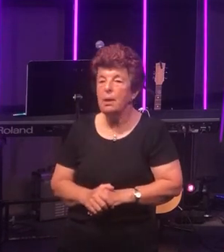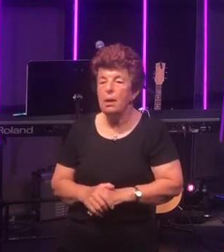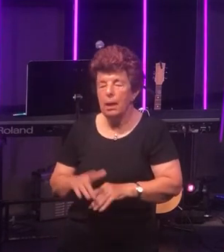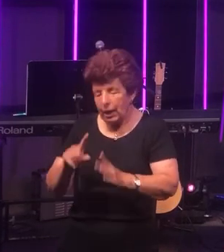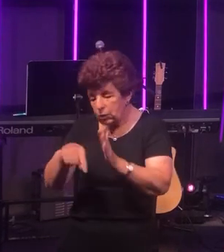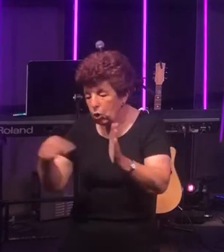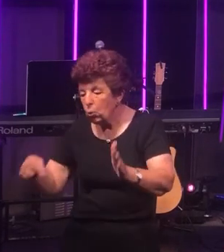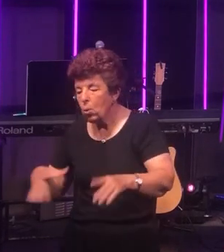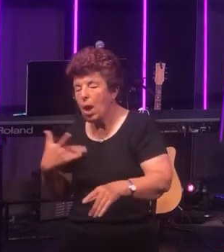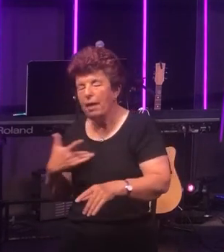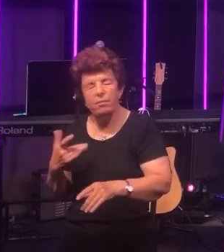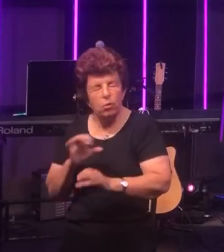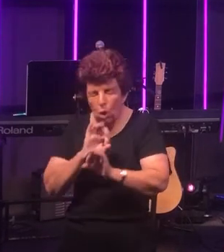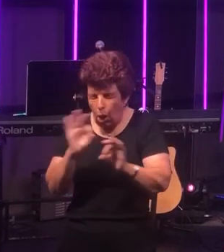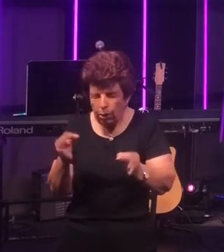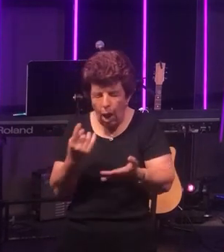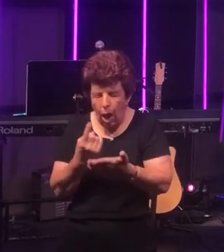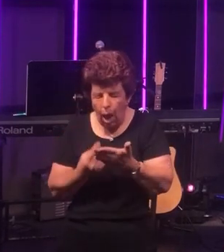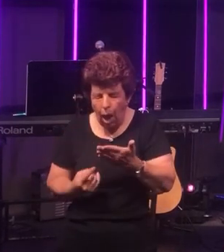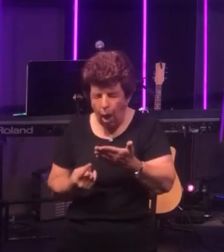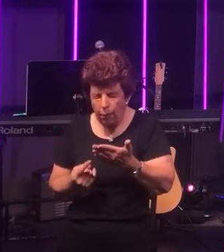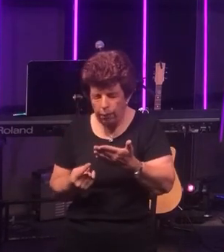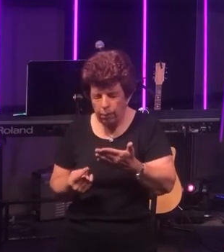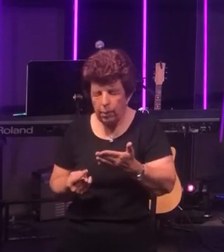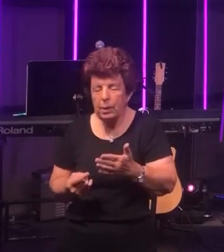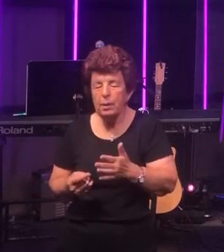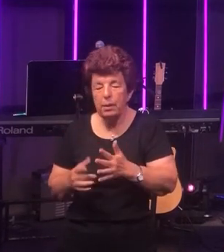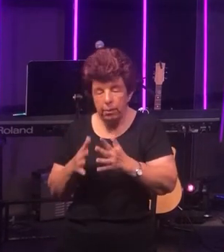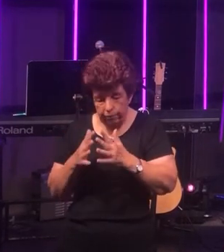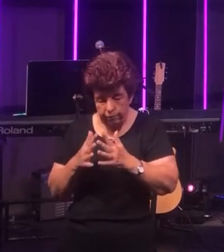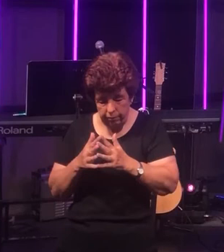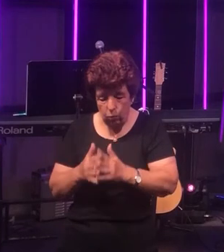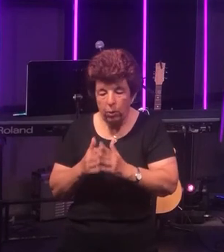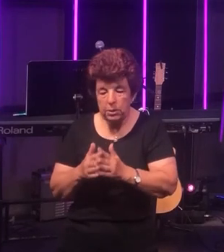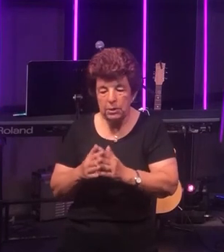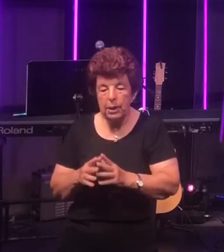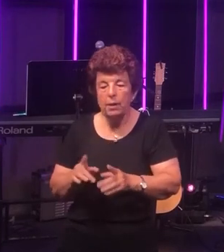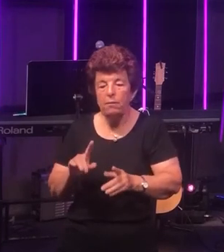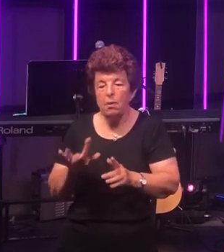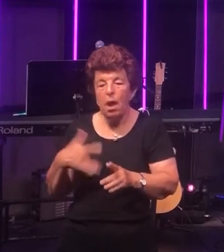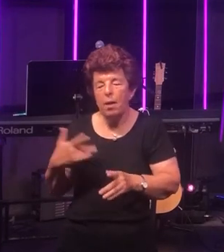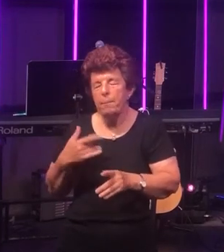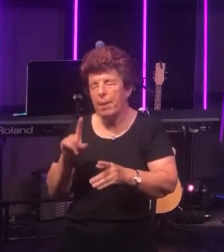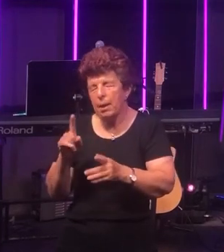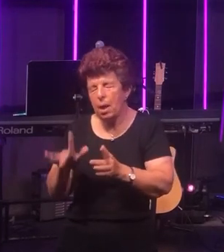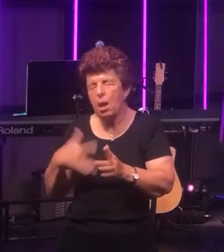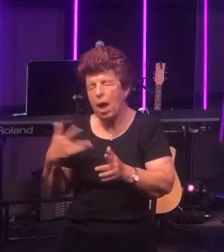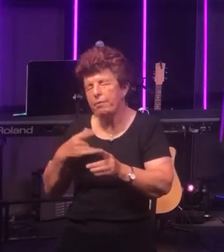Eternal life means not just the quantity of life, that is life that goes on forever and ever even